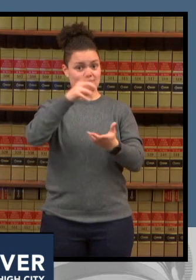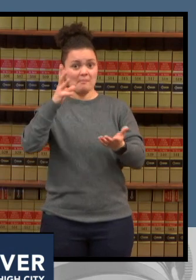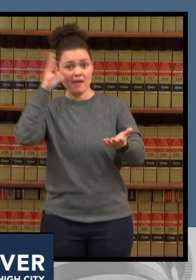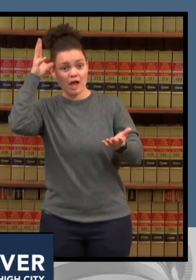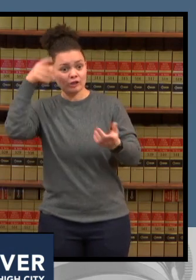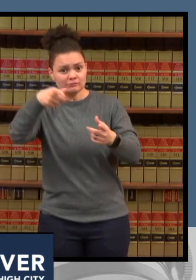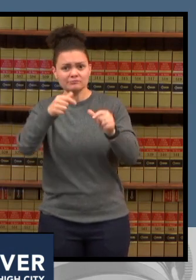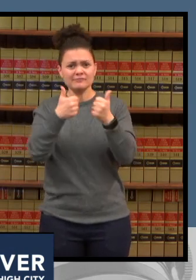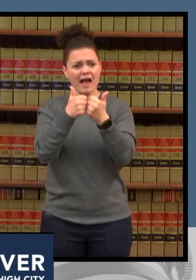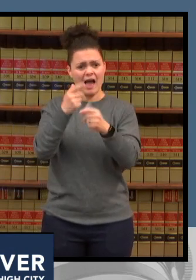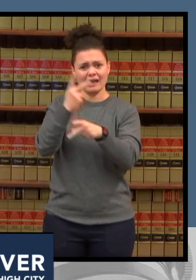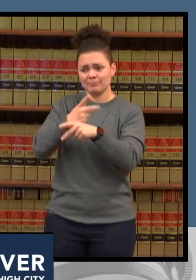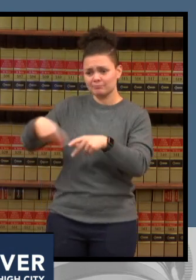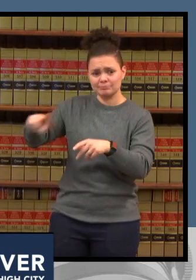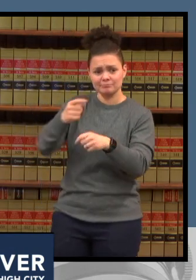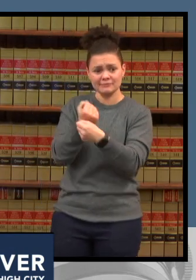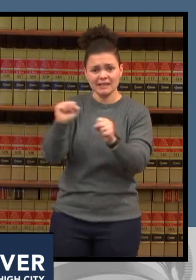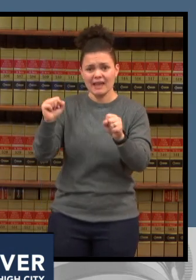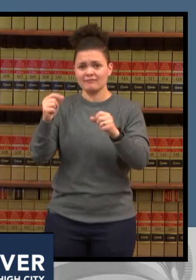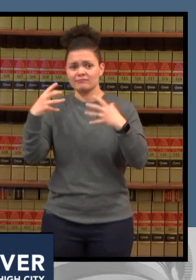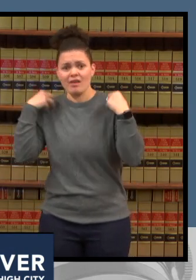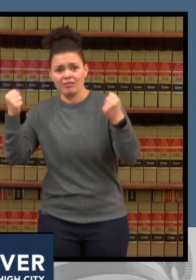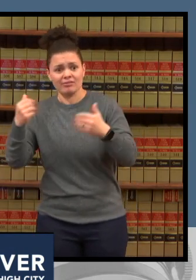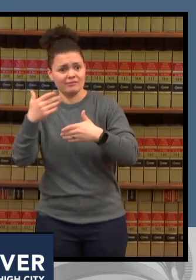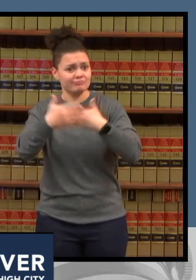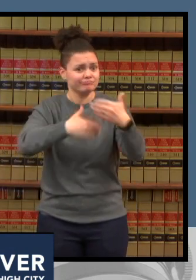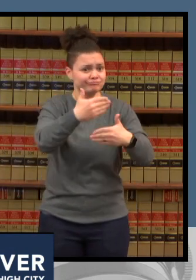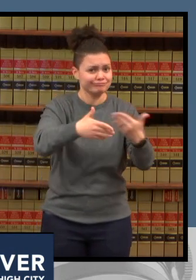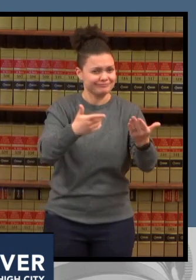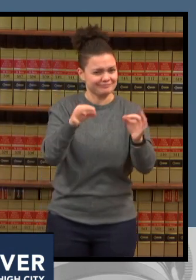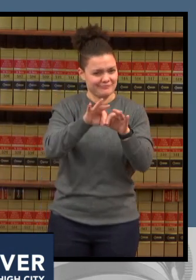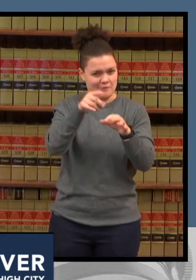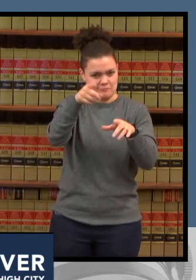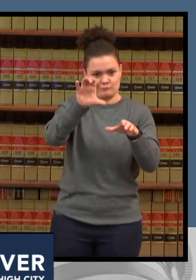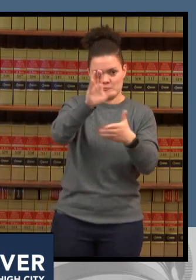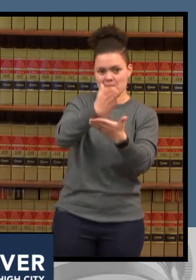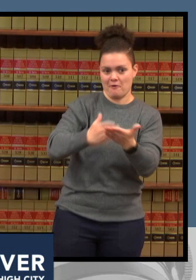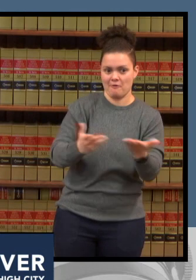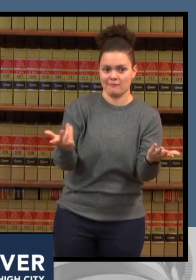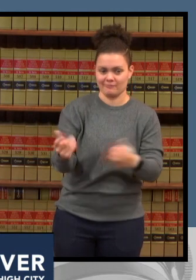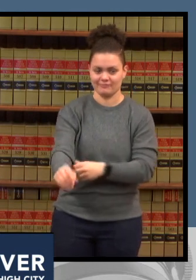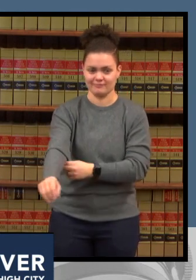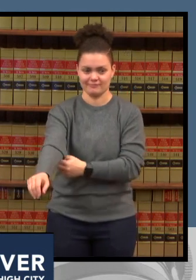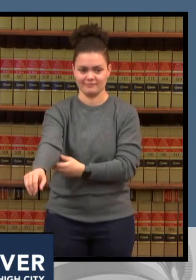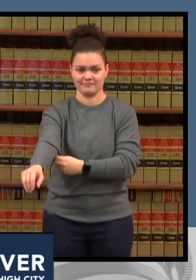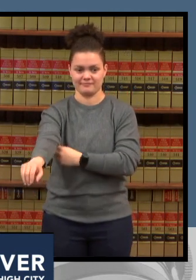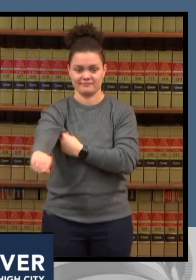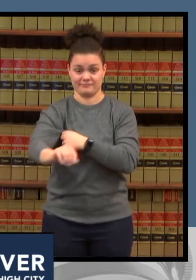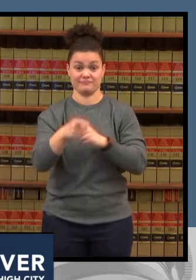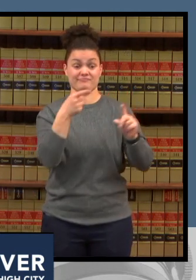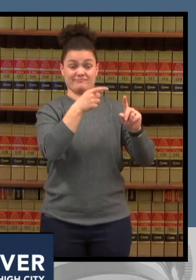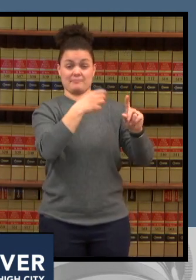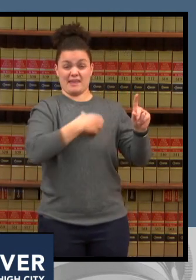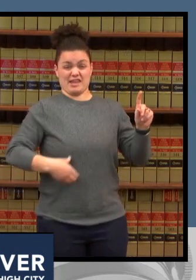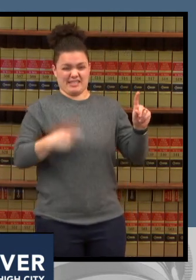as mayor hancock mentioned the fda this week authorized boosters of the pfizer vaccine for